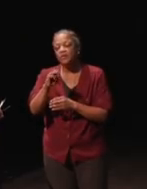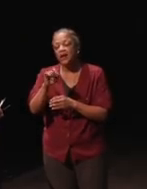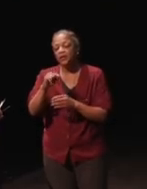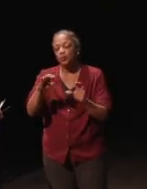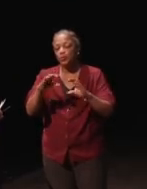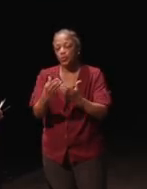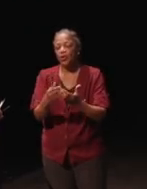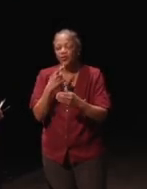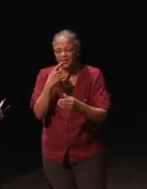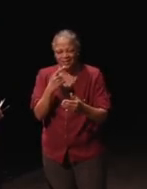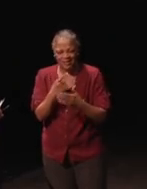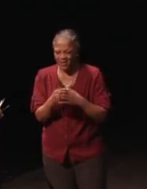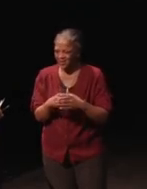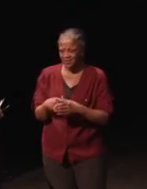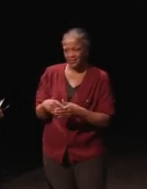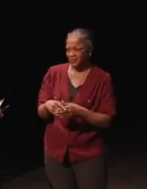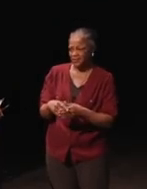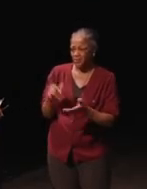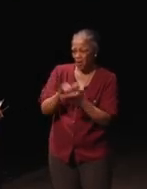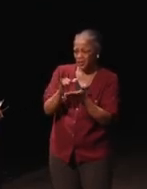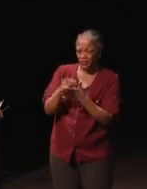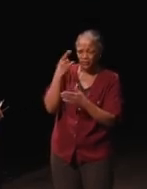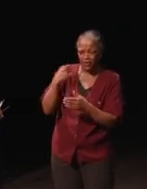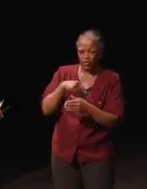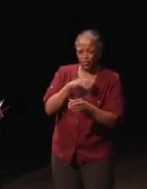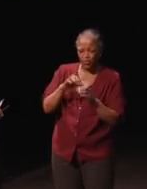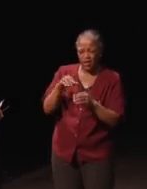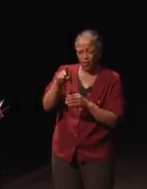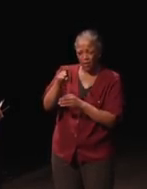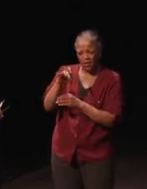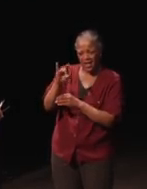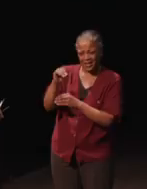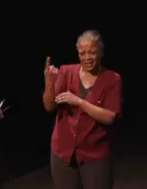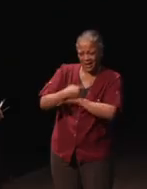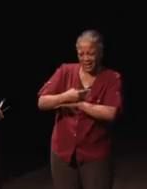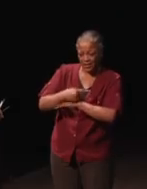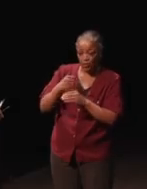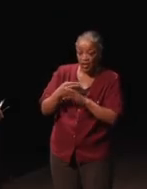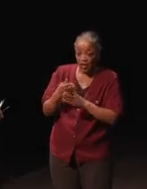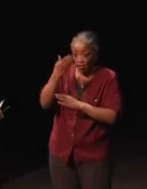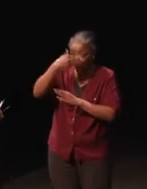there's no way we can do this within 180 days. We've got to build in a front and procedure to